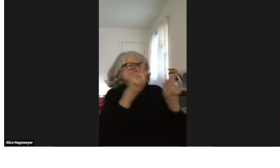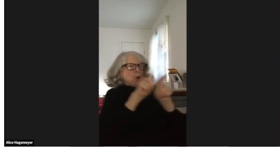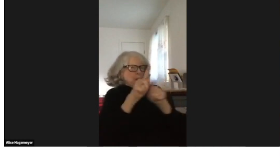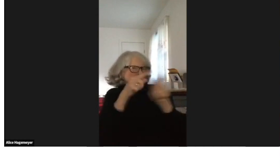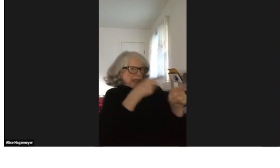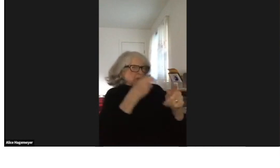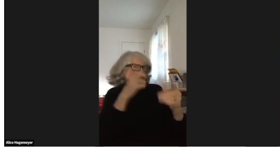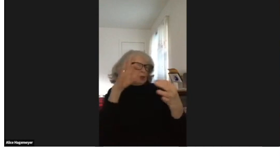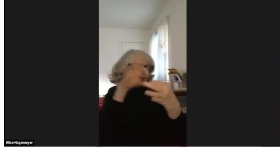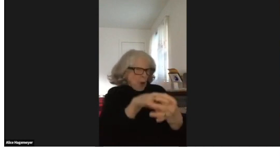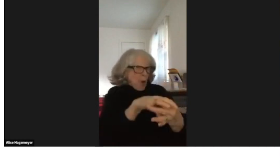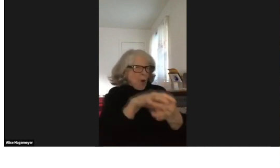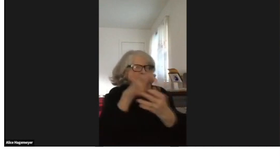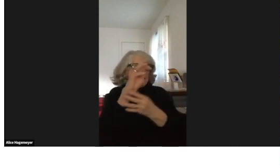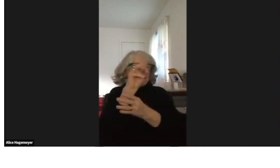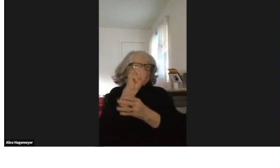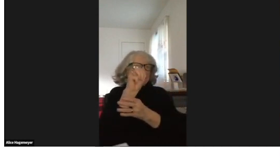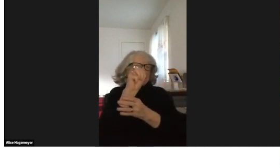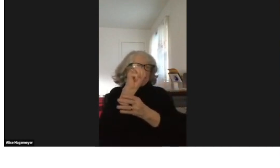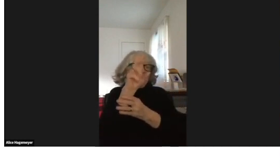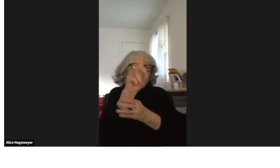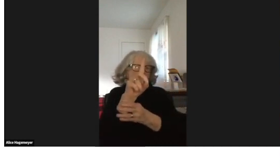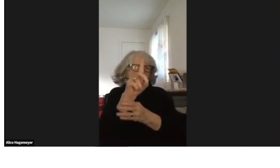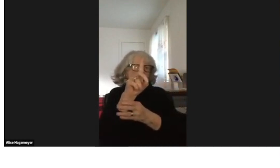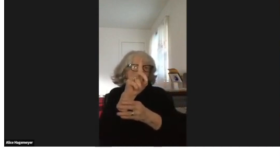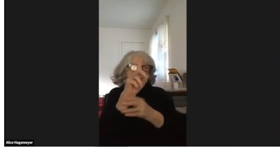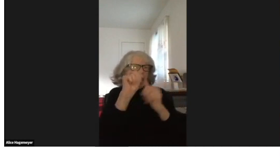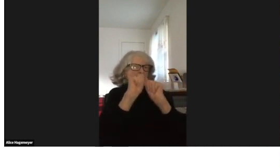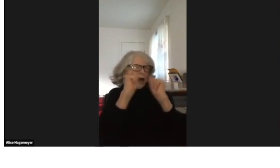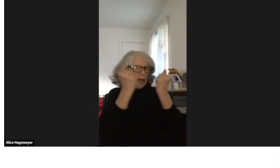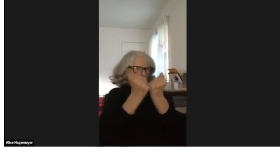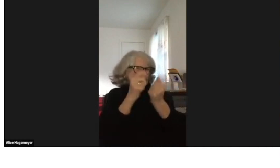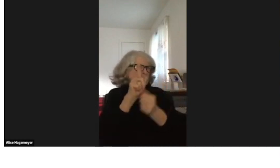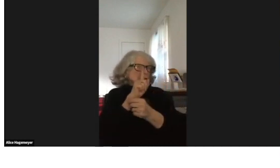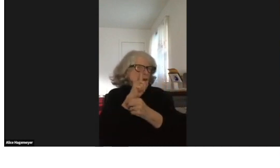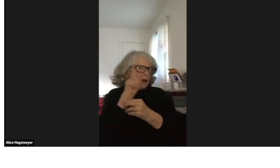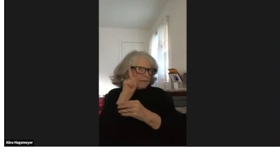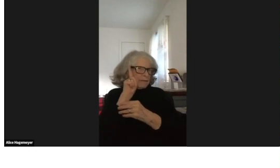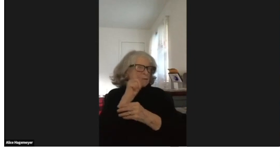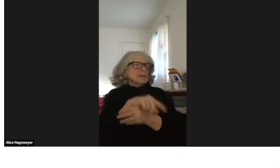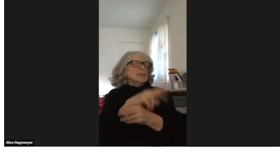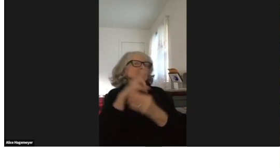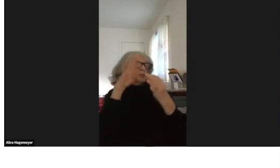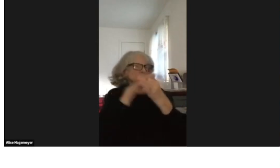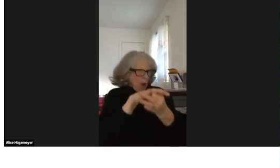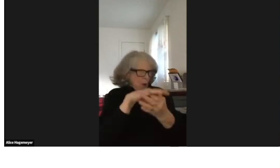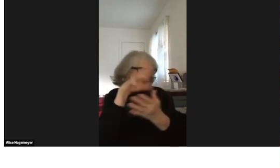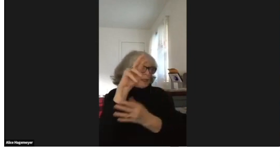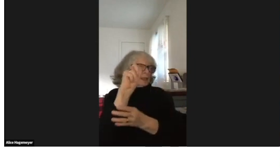Basically, collected information and joined the Maryland Association for the Deaf.